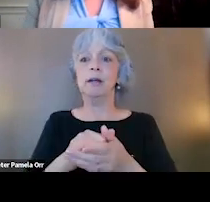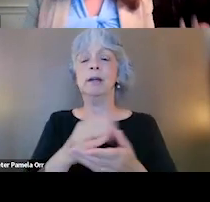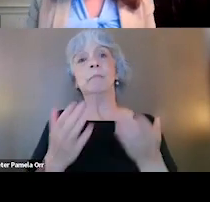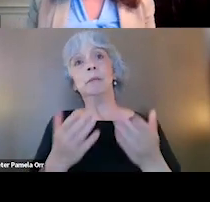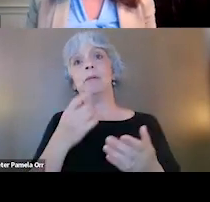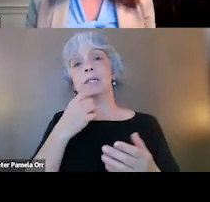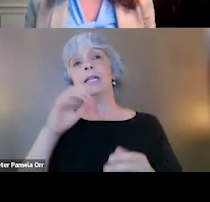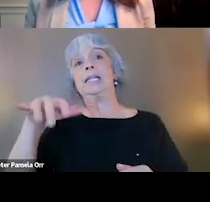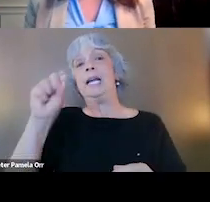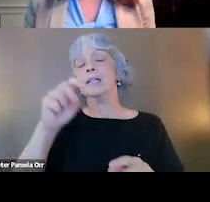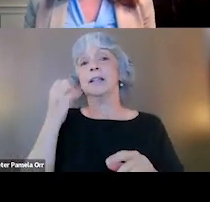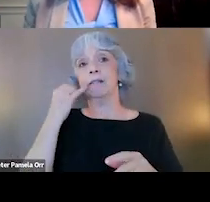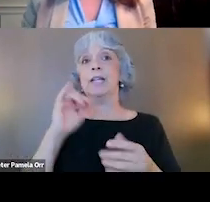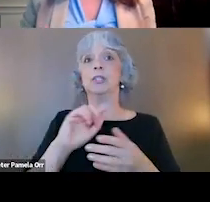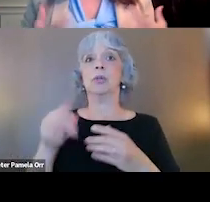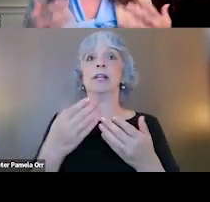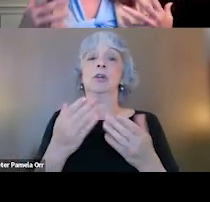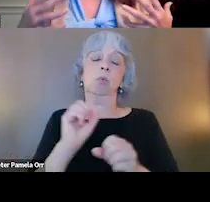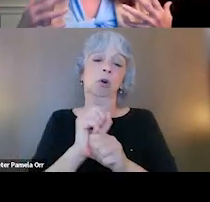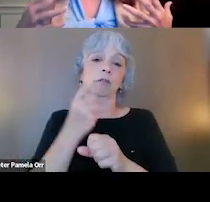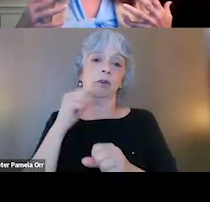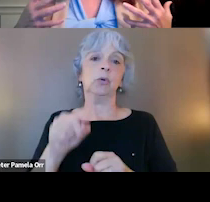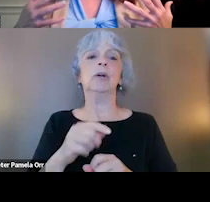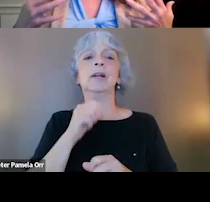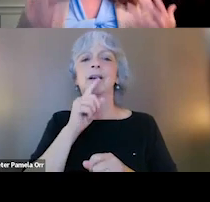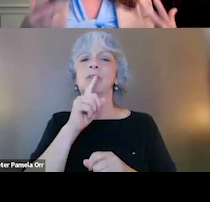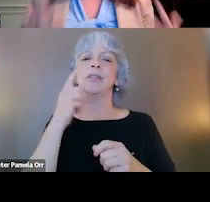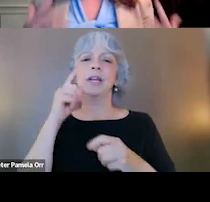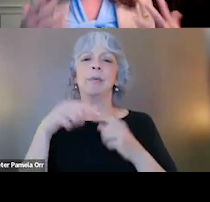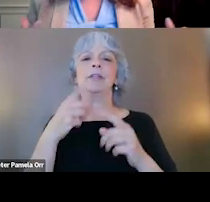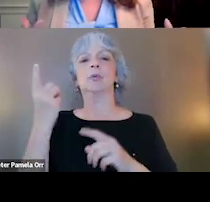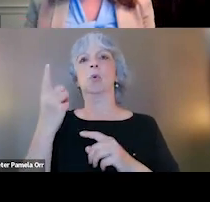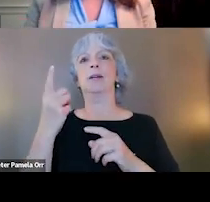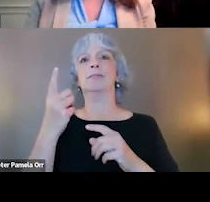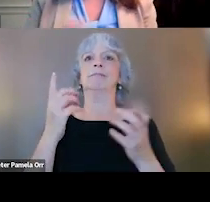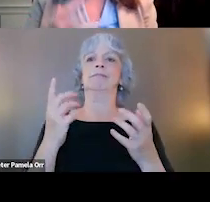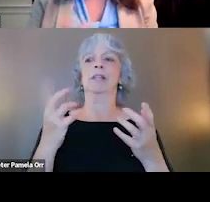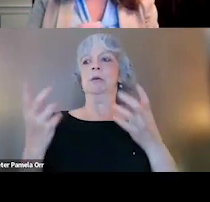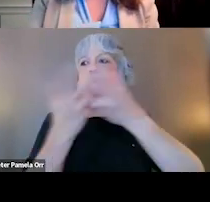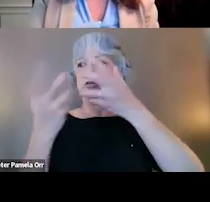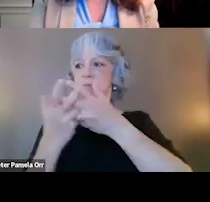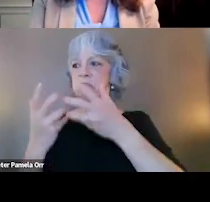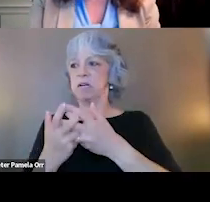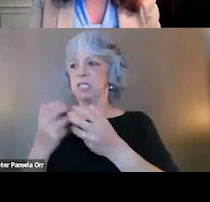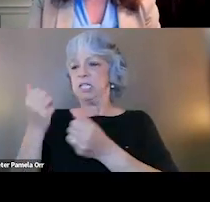if that's the only thing that worked for you. So really not thinking of this as a one size fits all, but thinking of this as giving treatment options